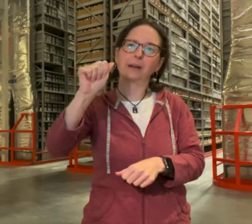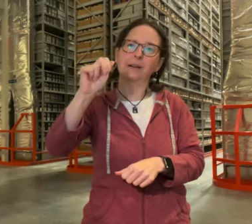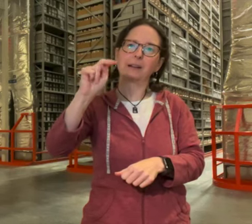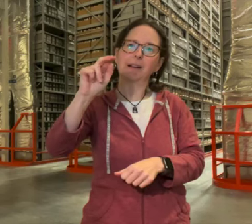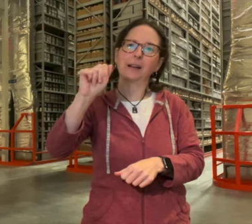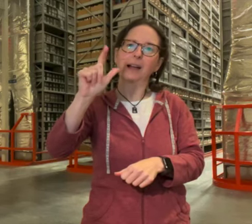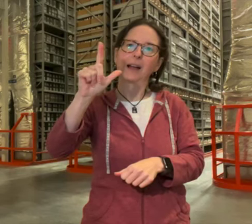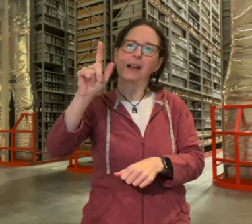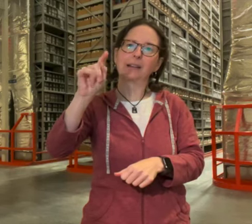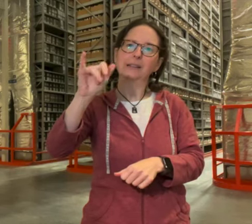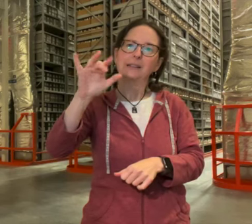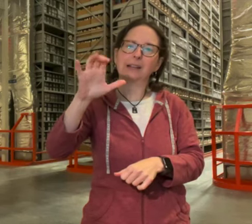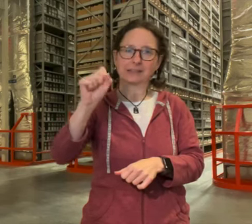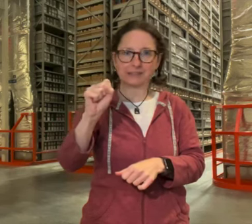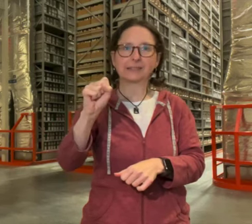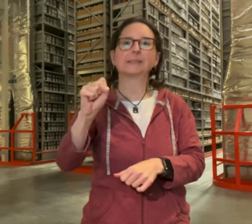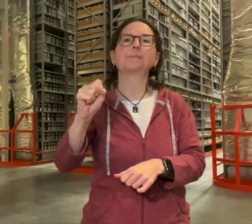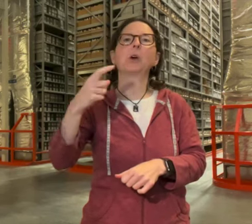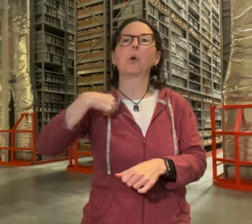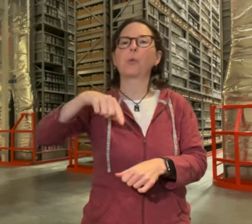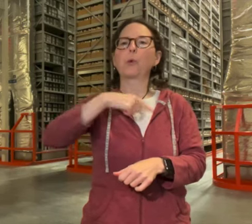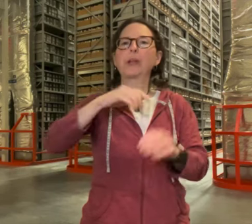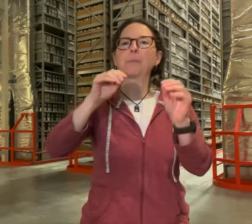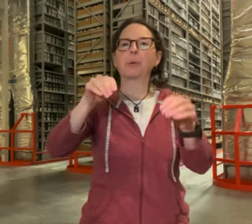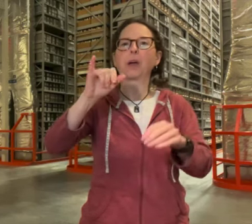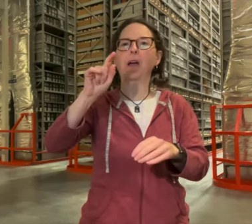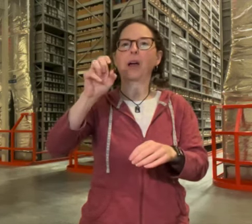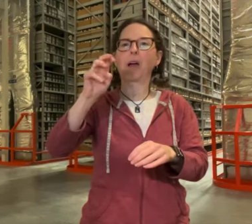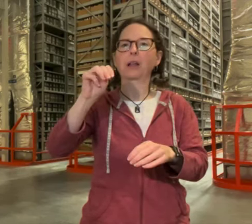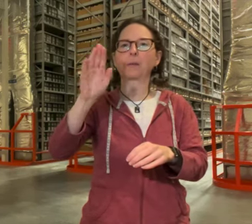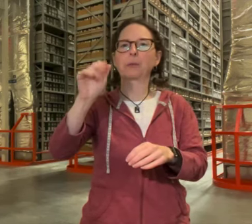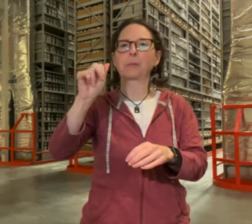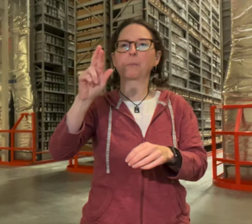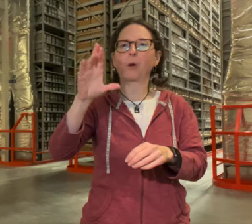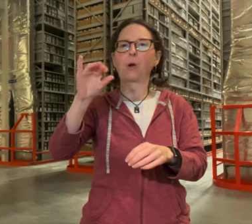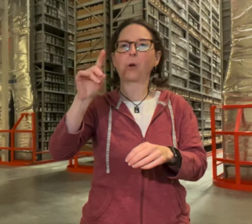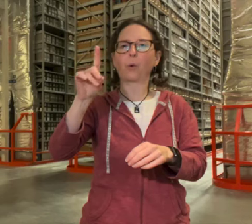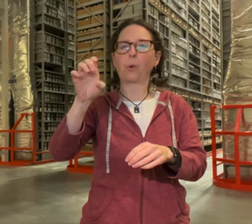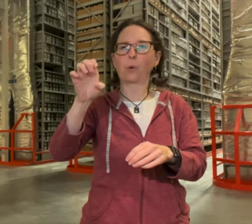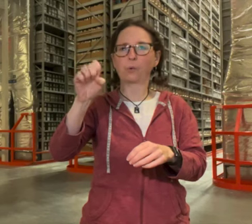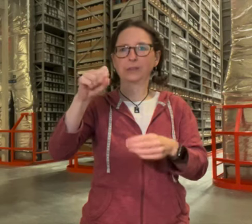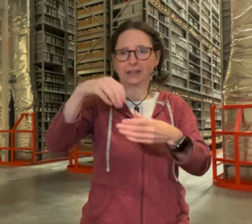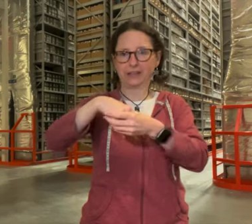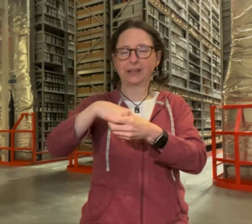using alma analytics we put in the item barcode and ran the job to collect the tray locations